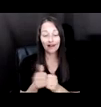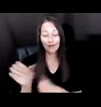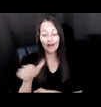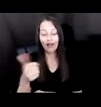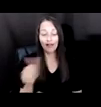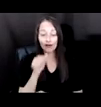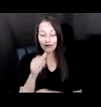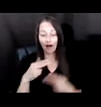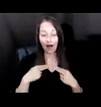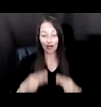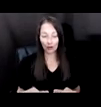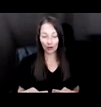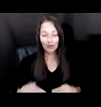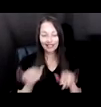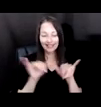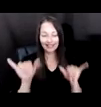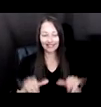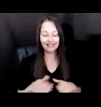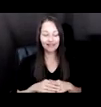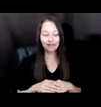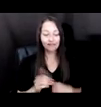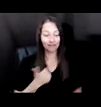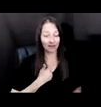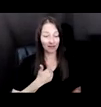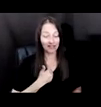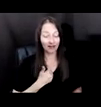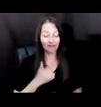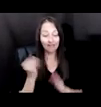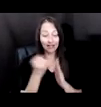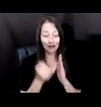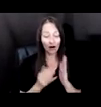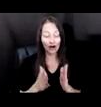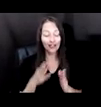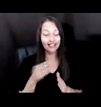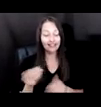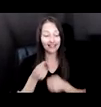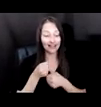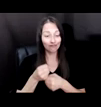AS AN ARTIST OR AS AN ACTIVIST, I LOOK AT THE WAY THAT THE IROQUOIS CONFEDERACY WAS BUILT.